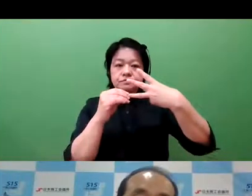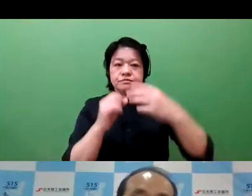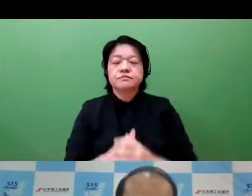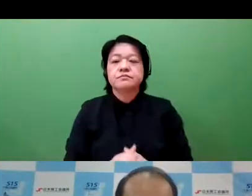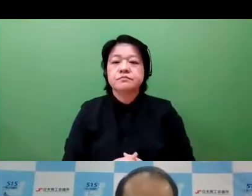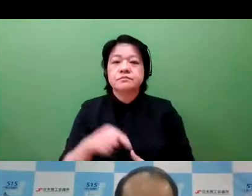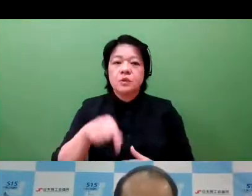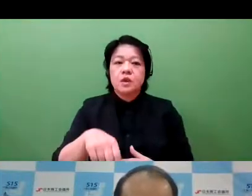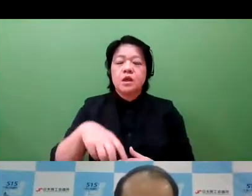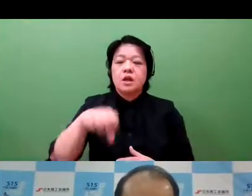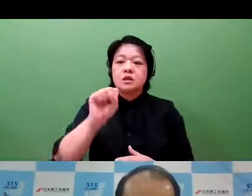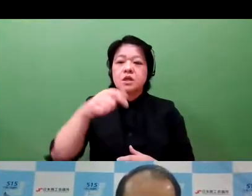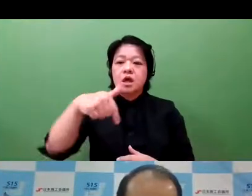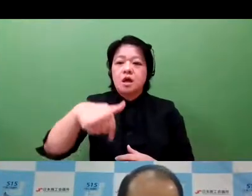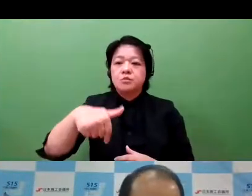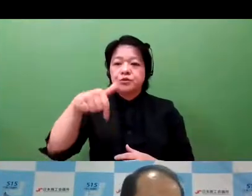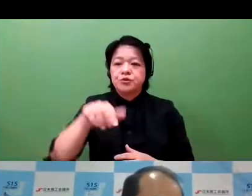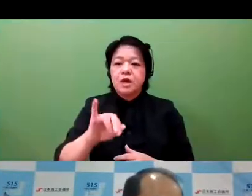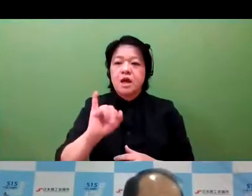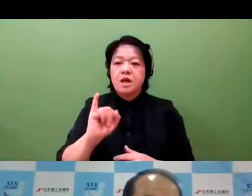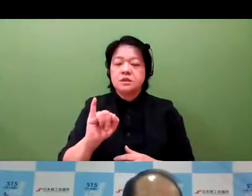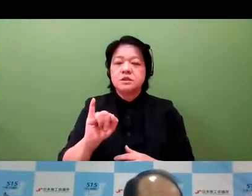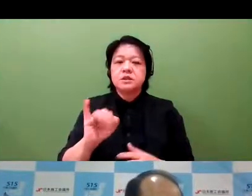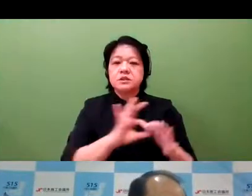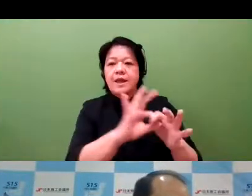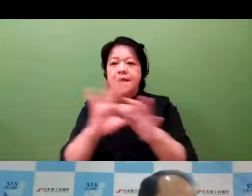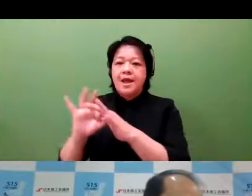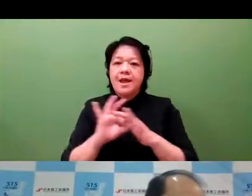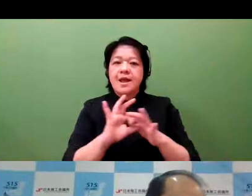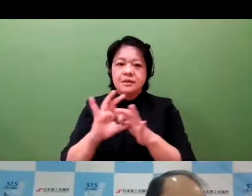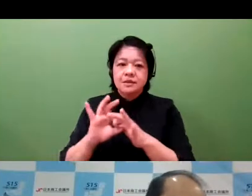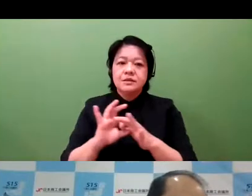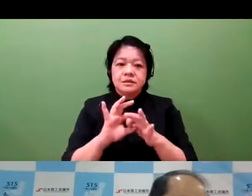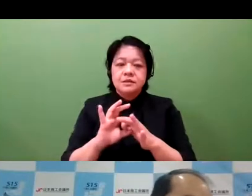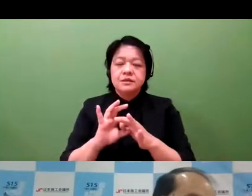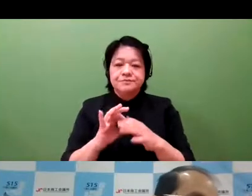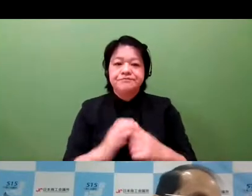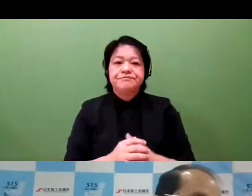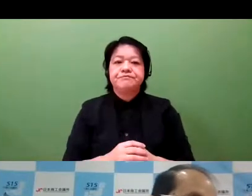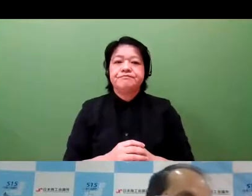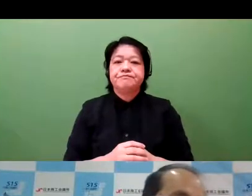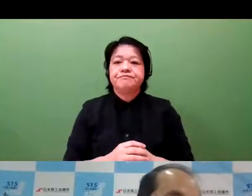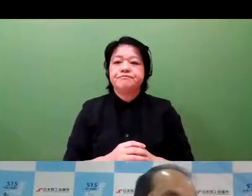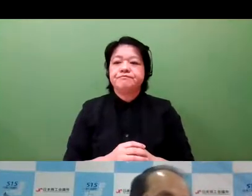And the third party category are the small and medium-sized enterprises that are embedded into the supply chain.